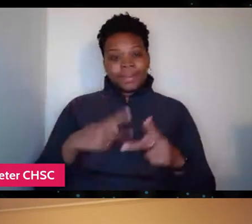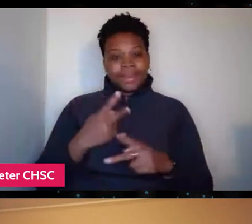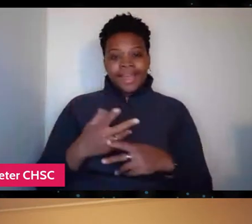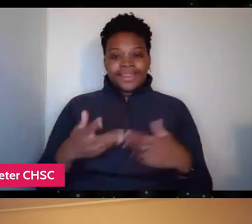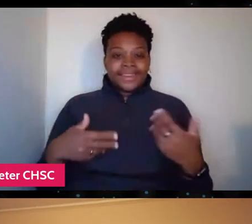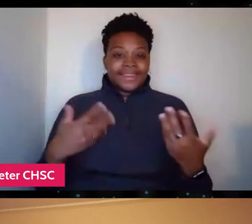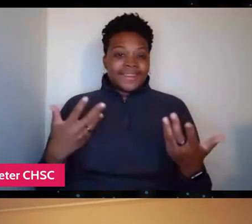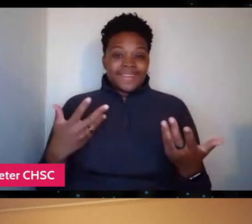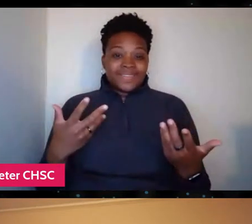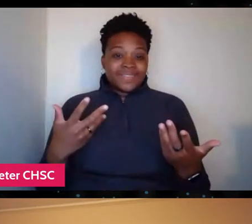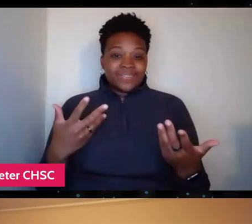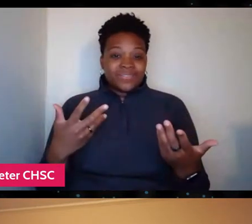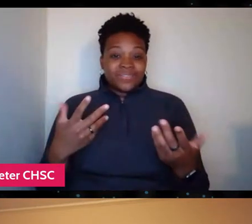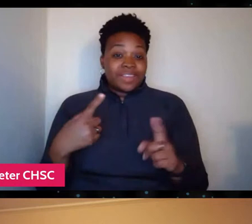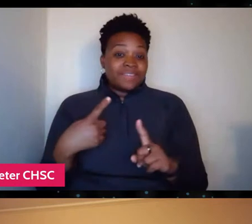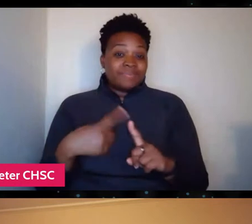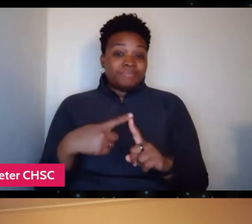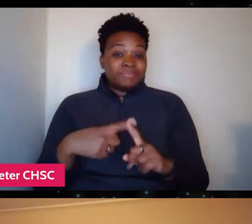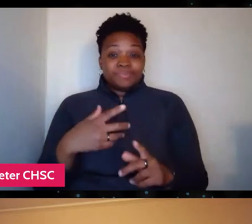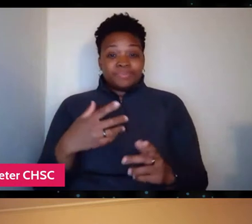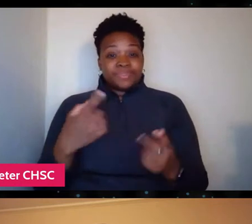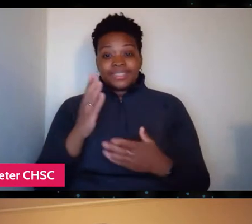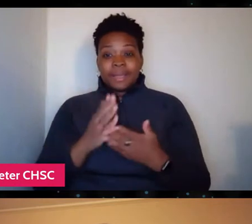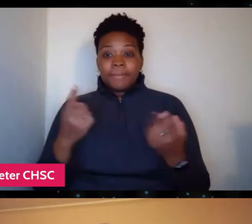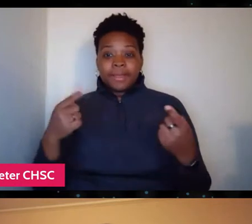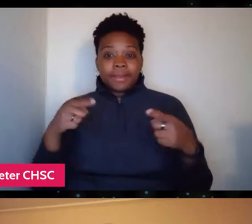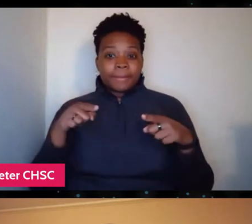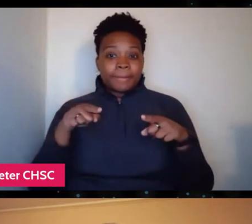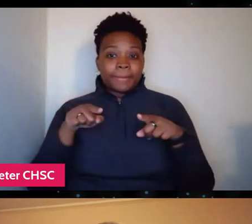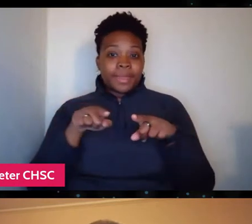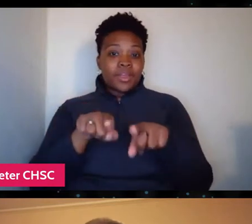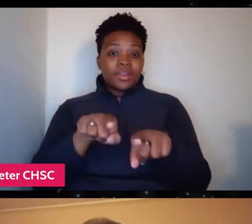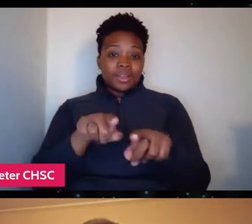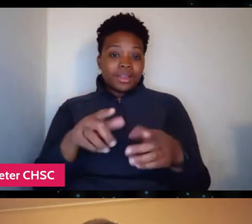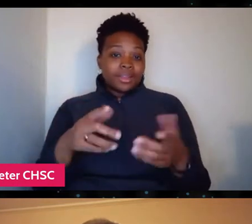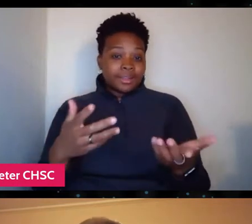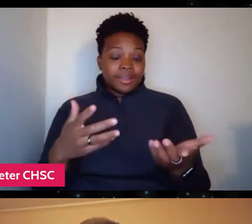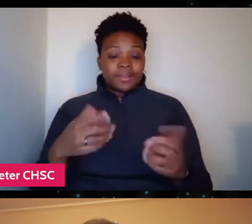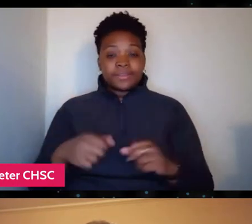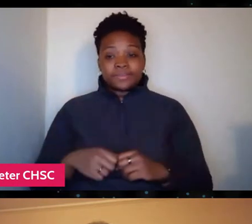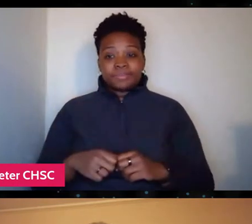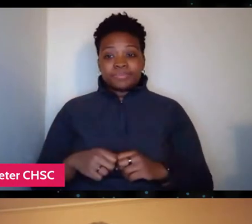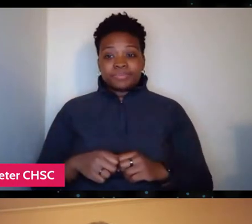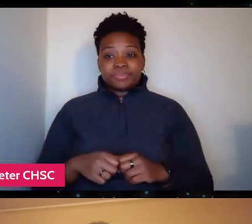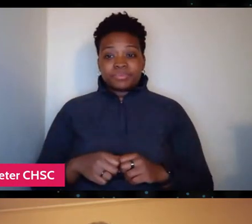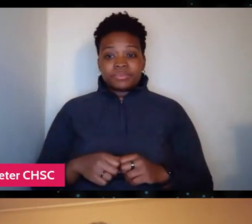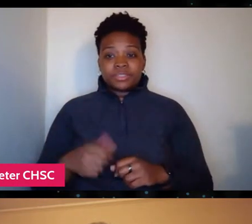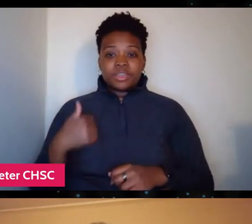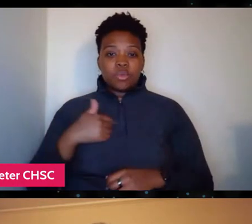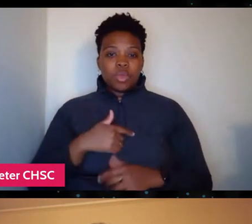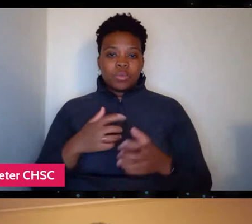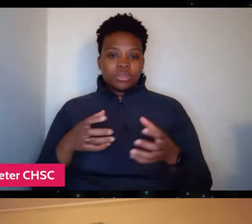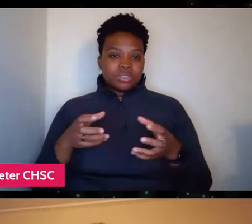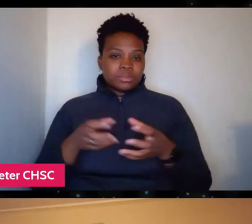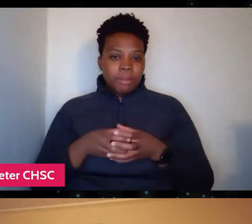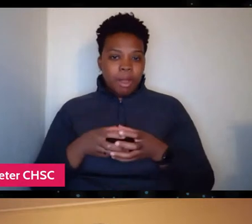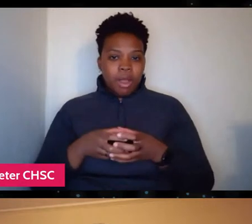in some sort of parallel in our ethos. I mean, we were small and kind of DIY outfit.